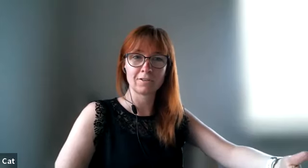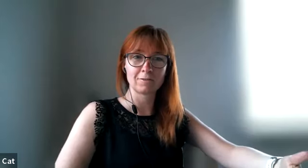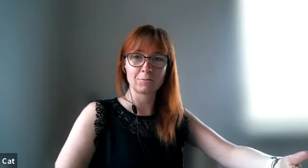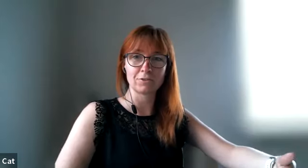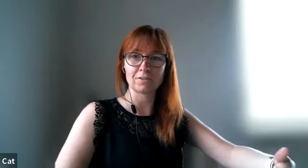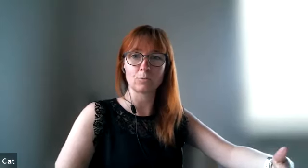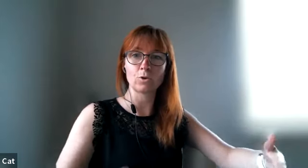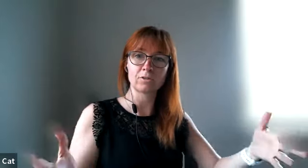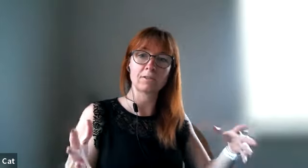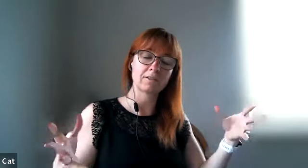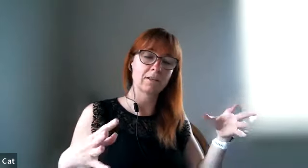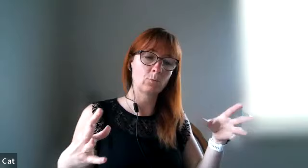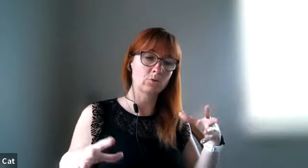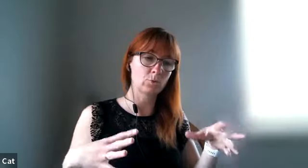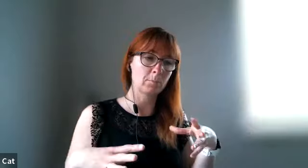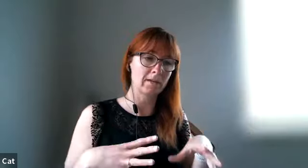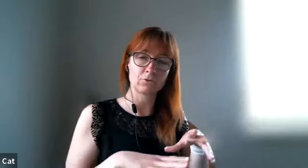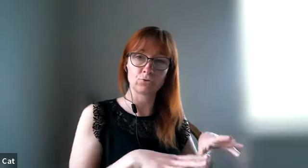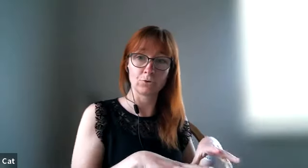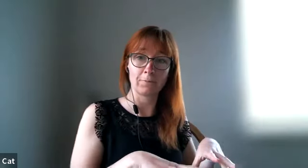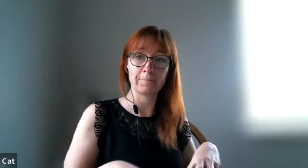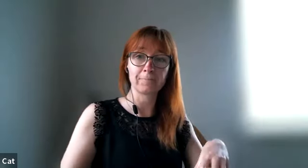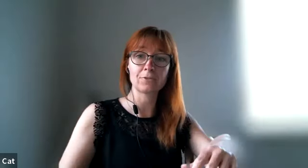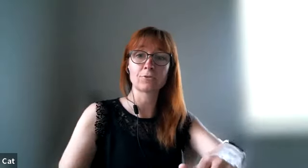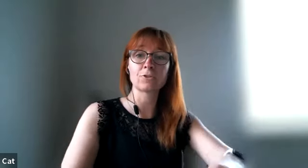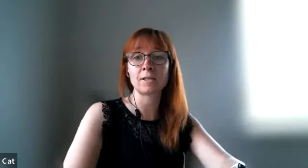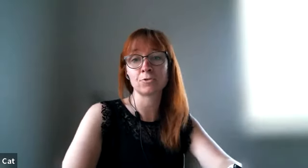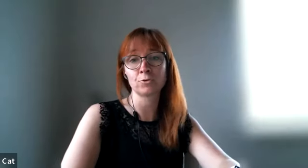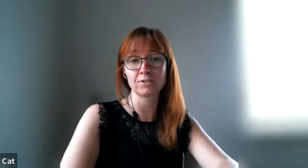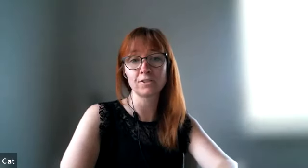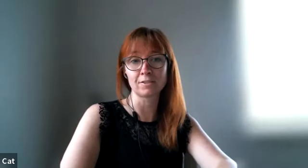yeah was that what that was what mattered to her so sometimes you can see it